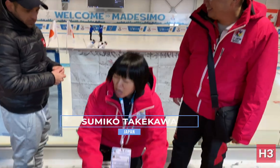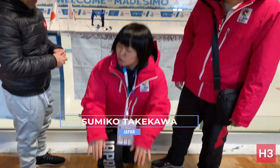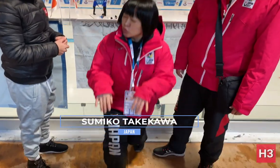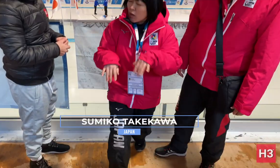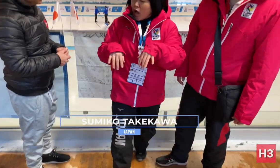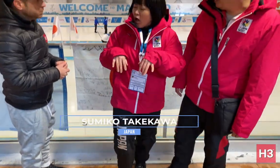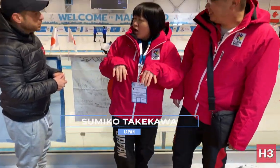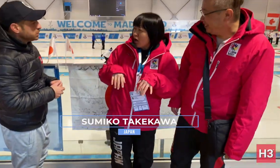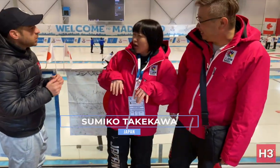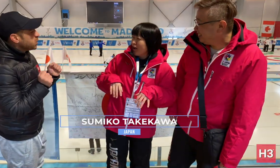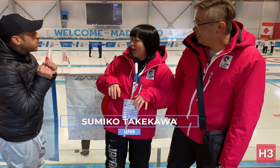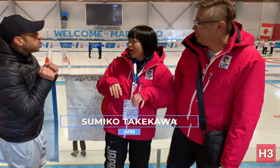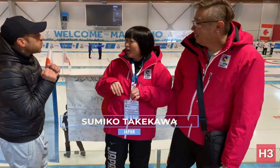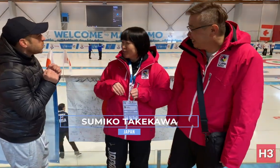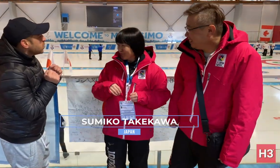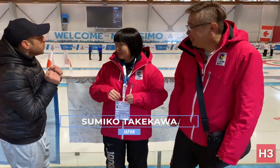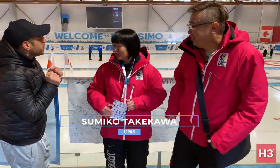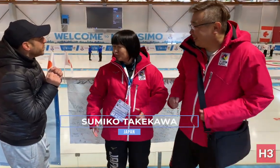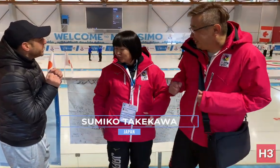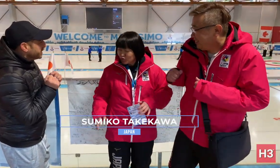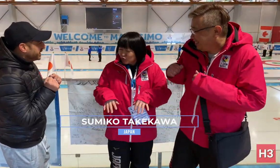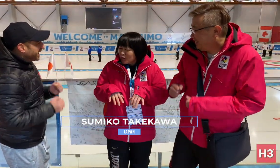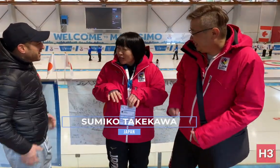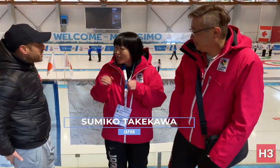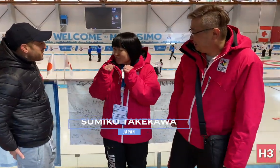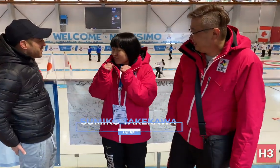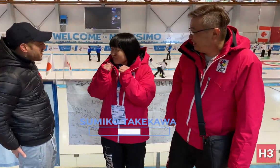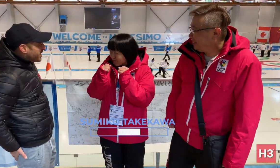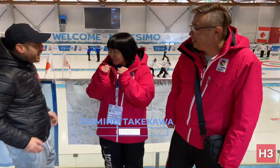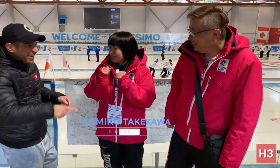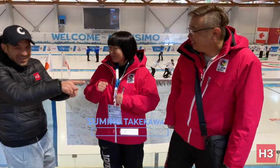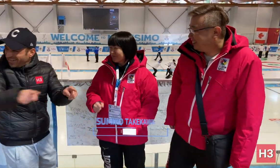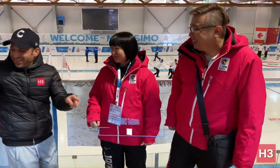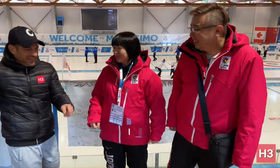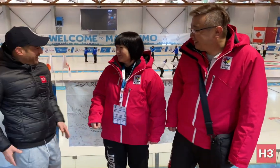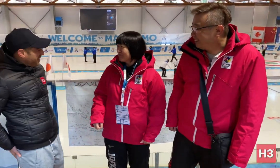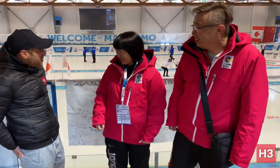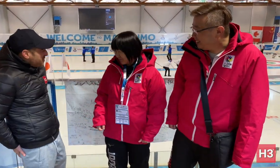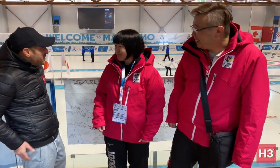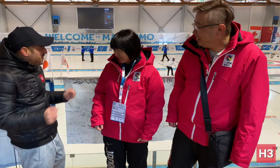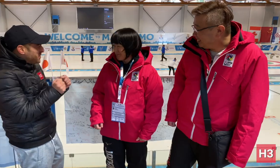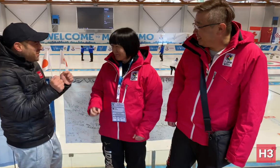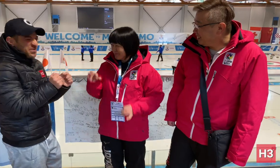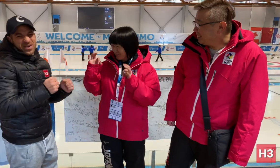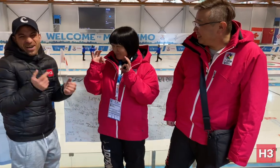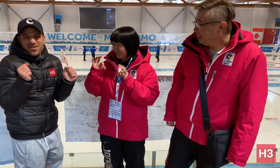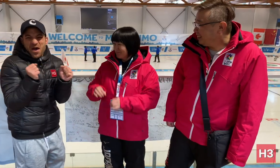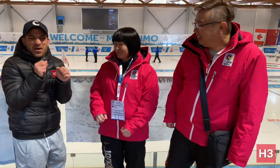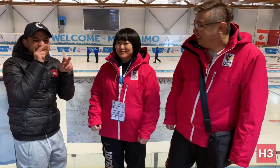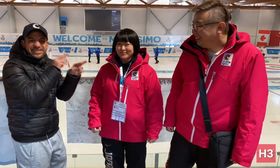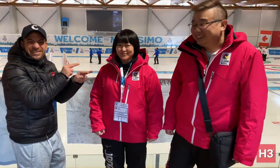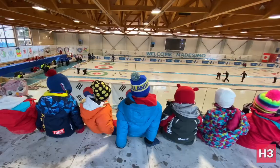extremely cold! [Memnos]: Cold? [Sumiko]: Yes, it's freezing cold! [Memnos]: Ooh, the seats are very cold for the spectators!